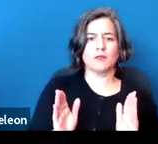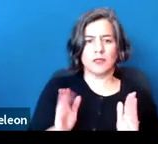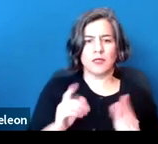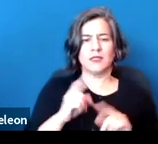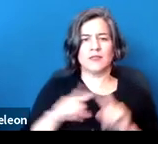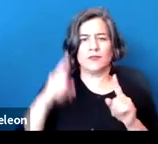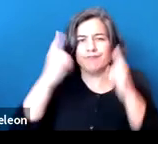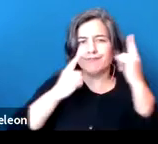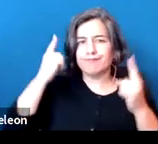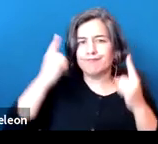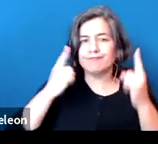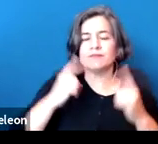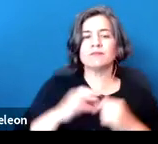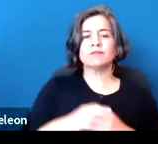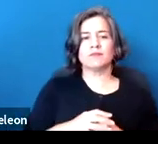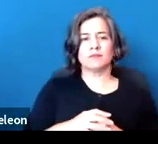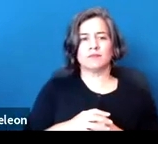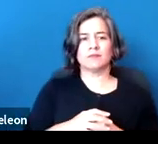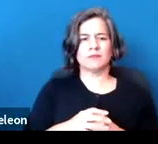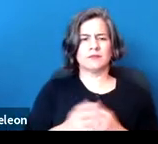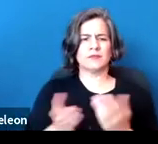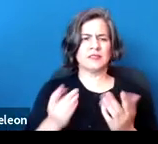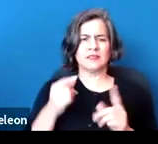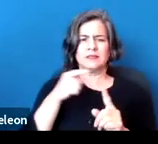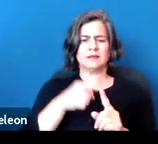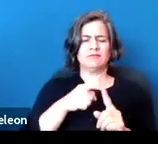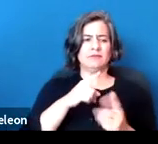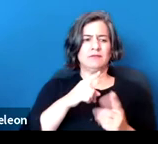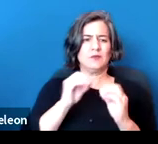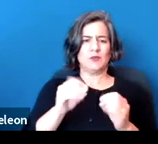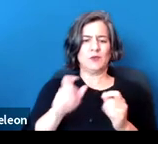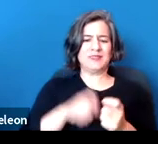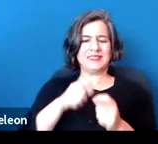And just to flag, there's no particular type of relationship that's required.